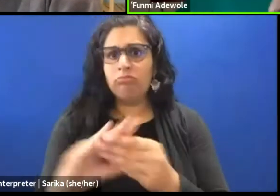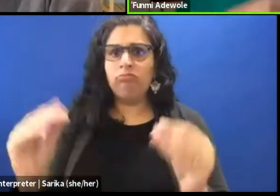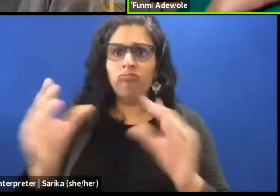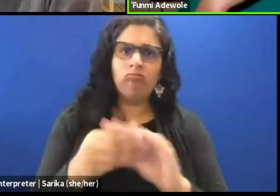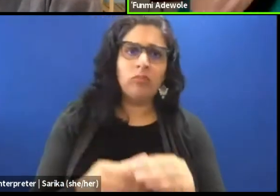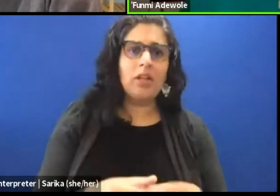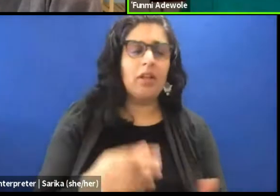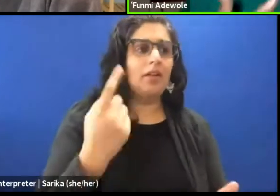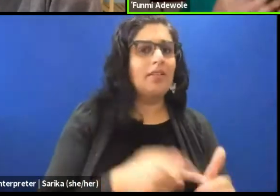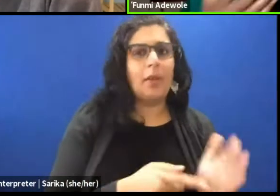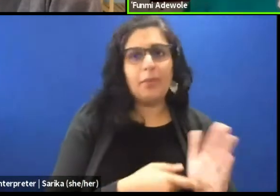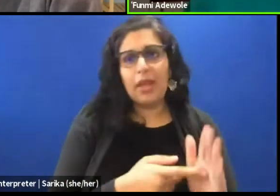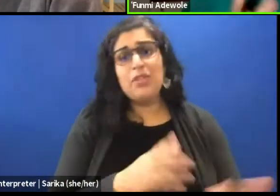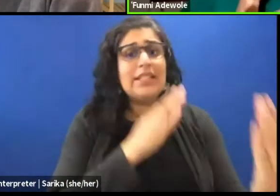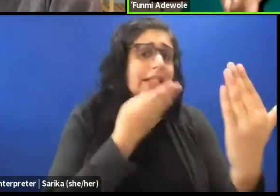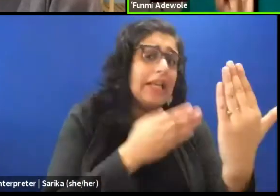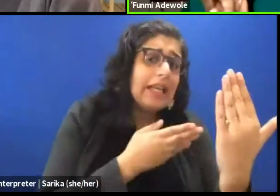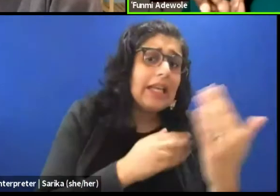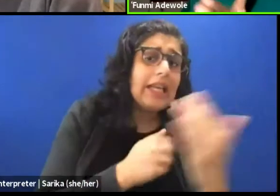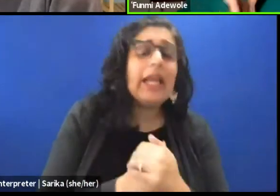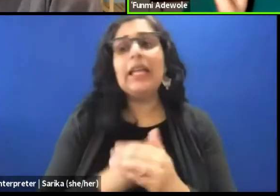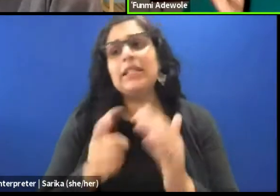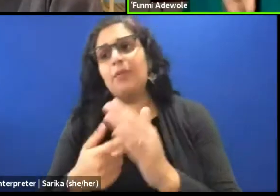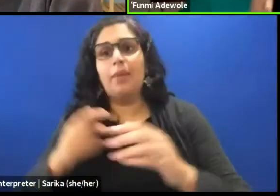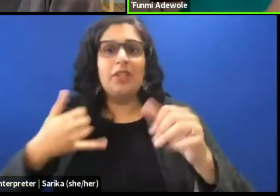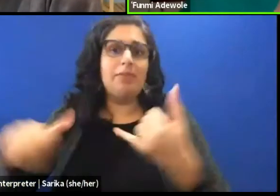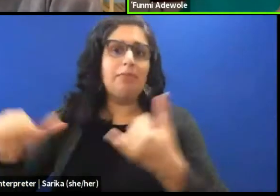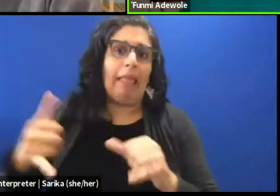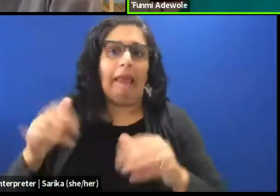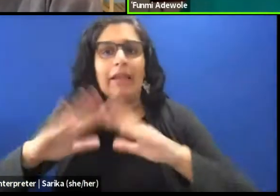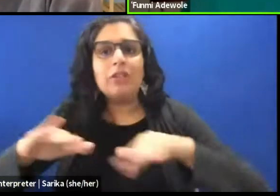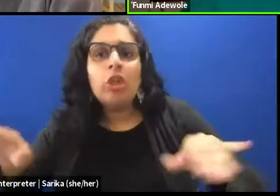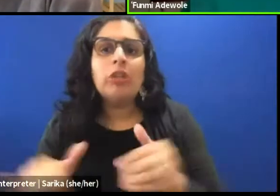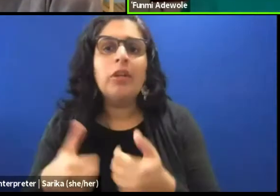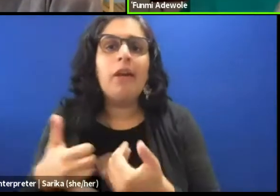at some point she does something that you know, she plays about three different characters,